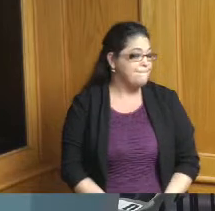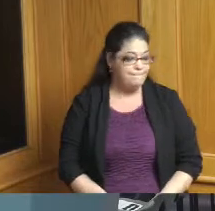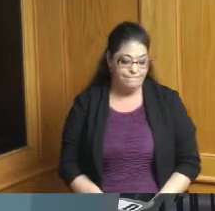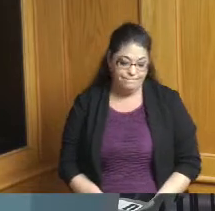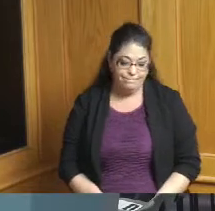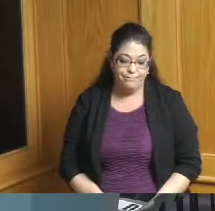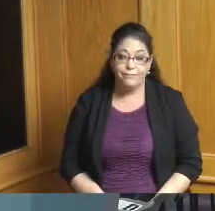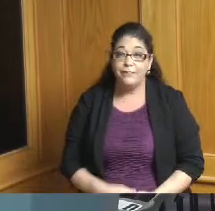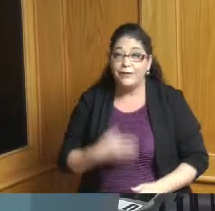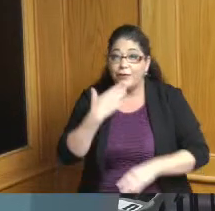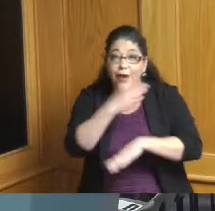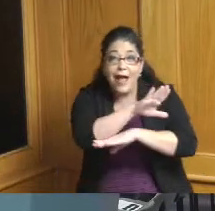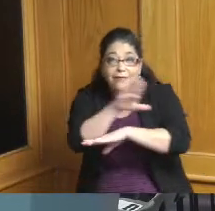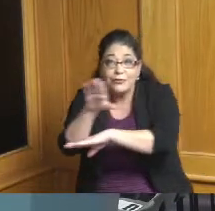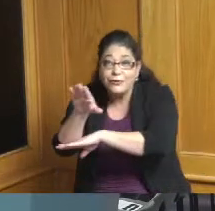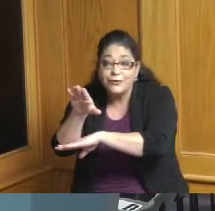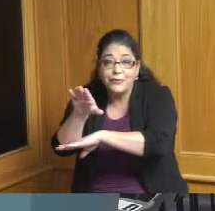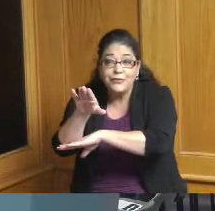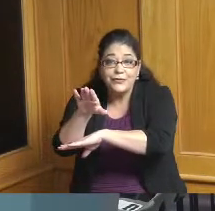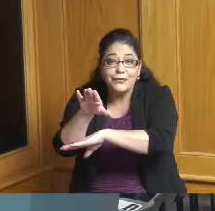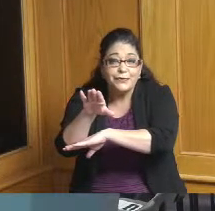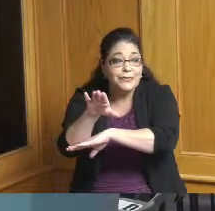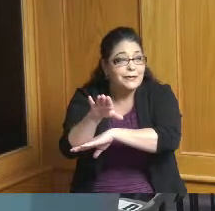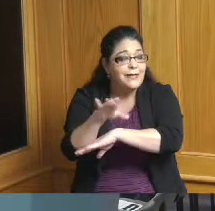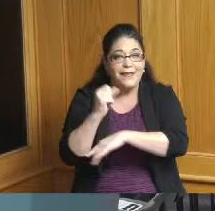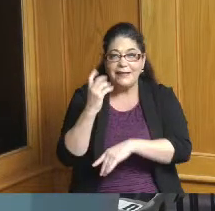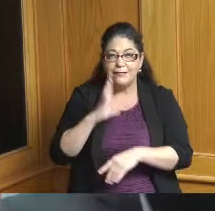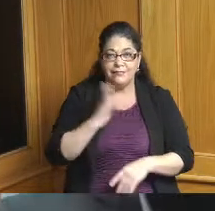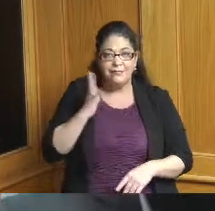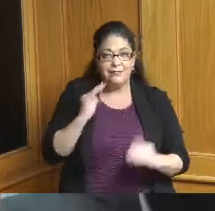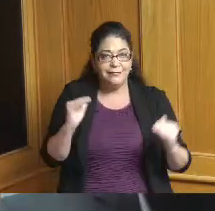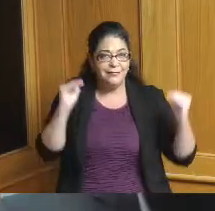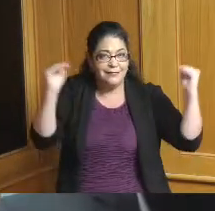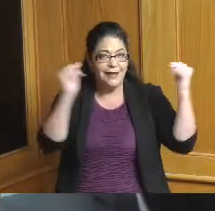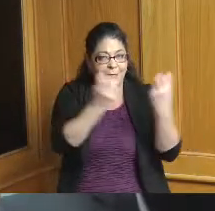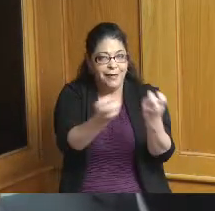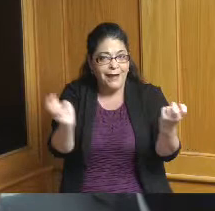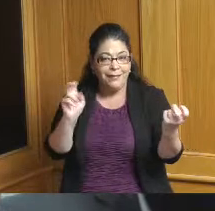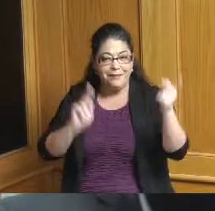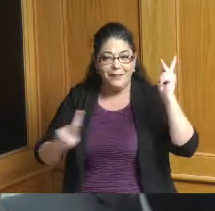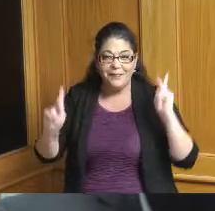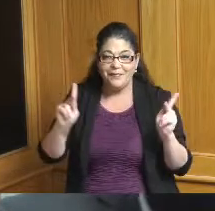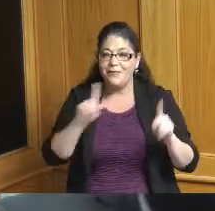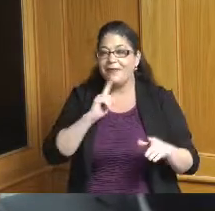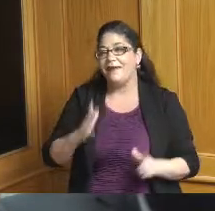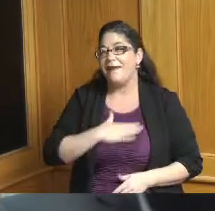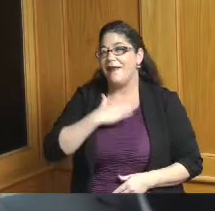good afternoon to this most distinguished panel I'm so pleased to be here and so just